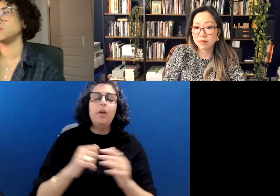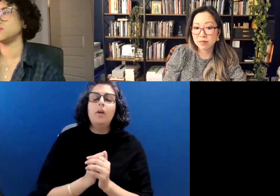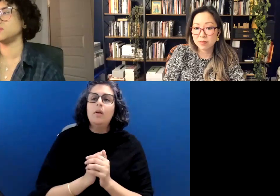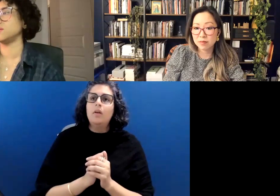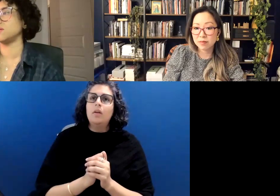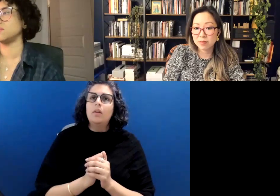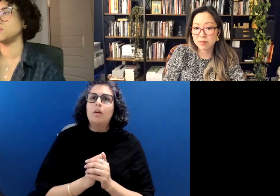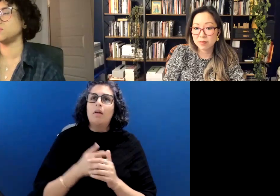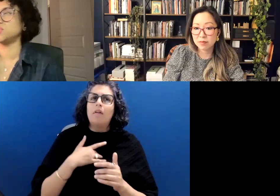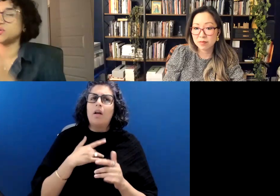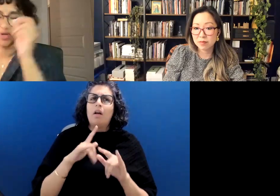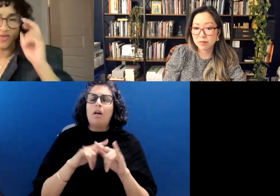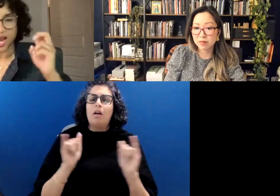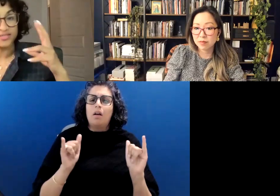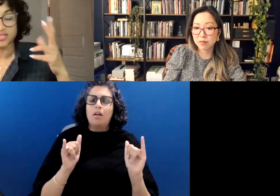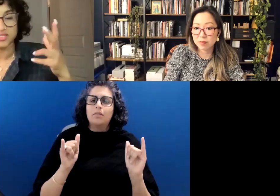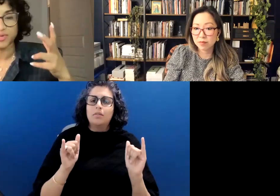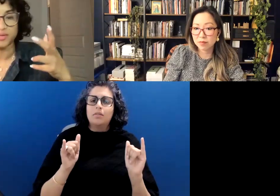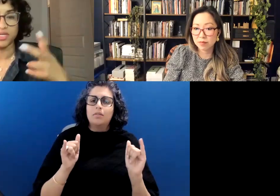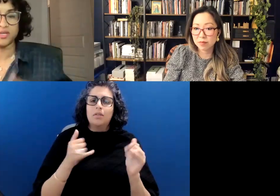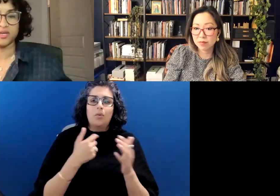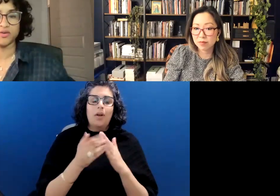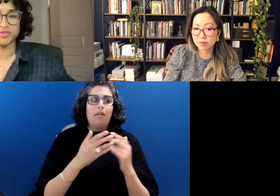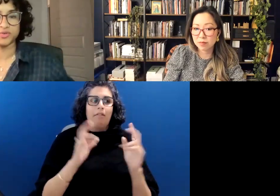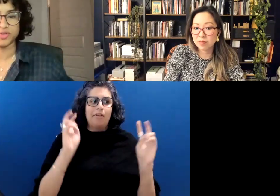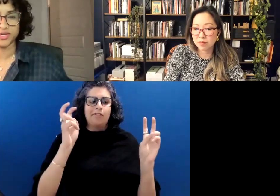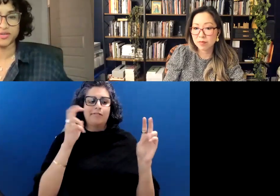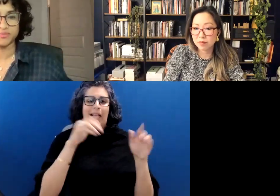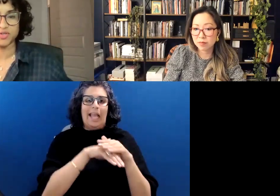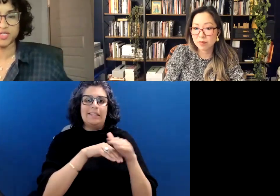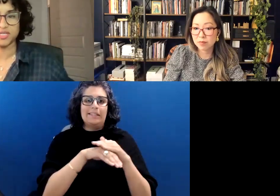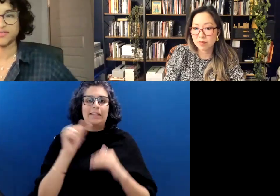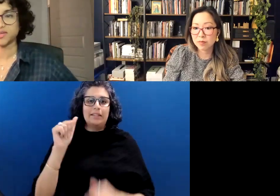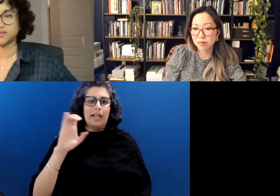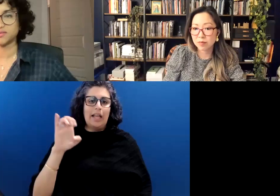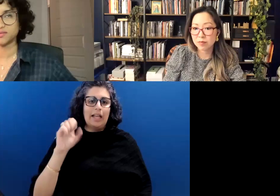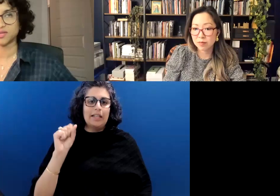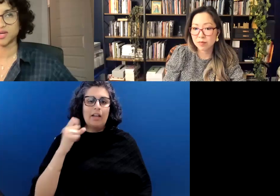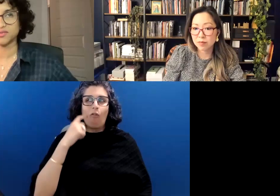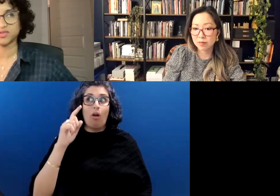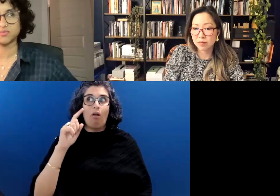You know, whatever access might mean here, and to like a community, and then kind of